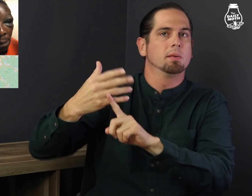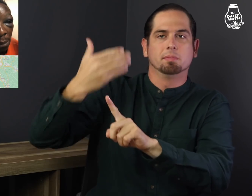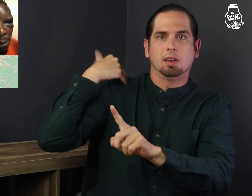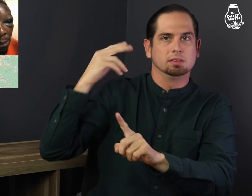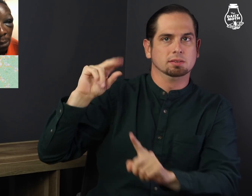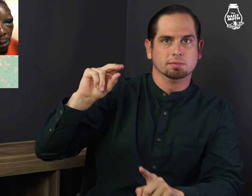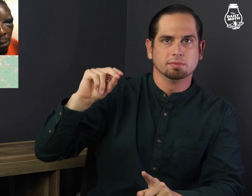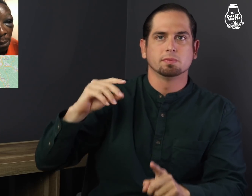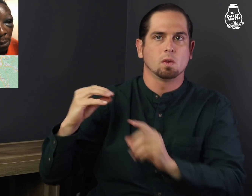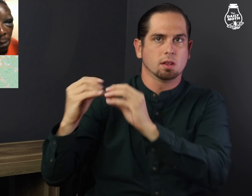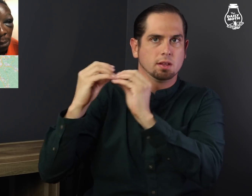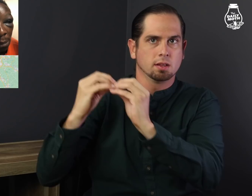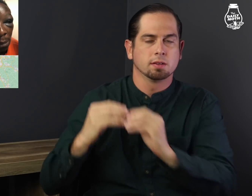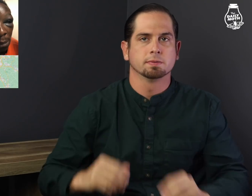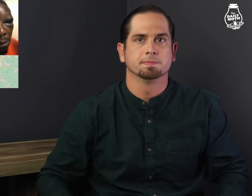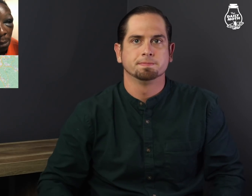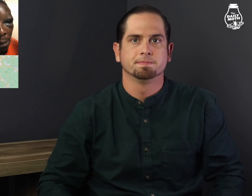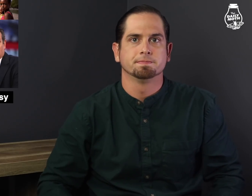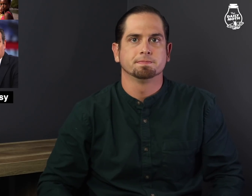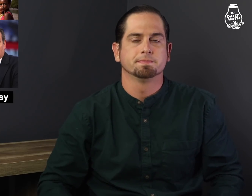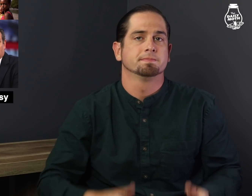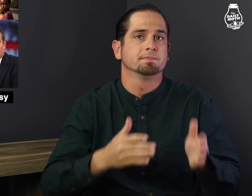or in the past.